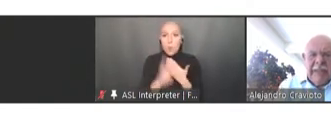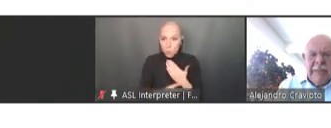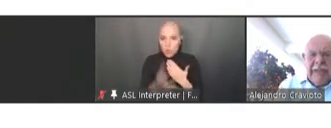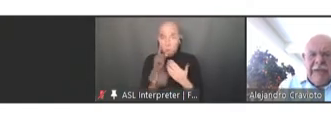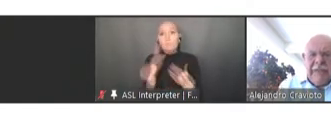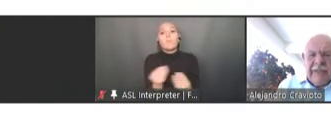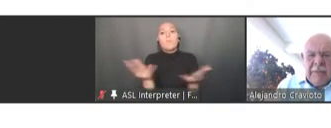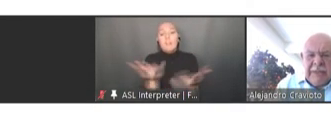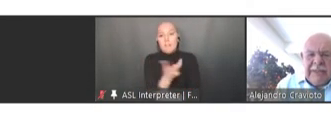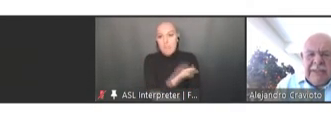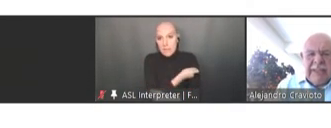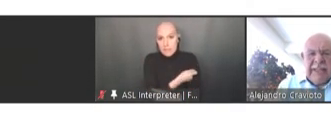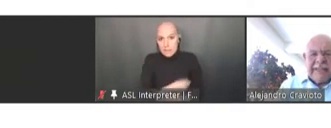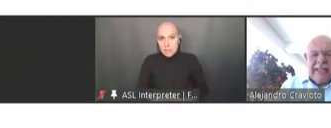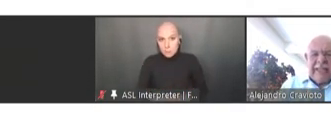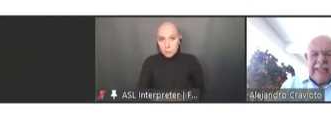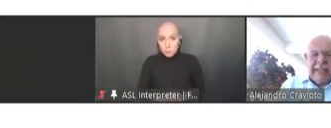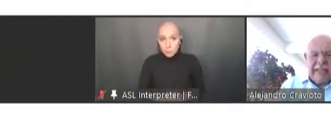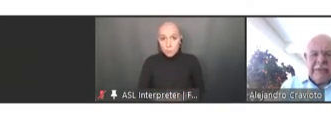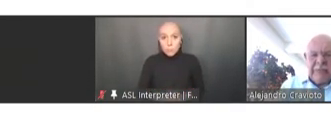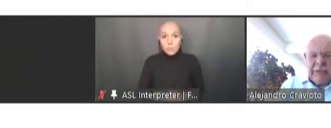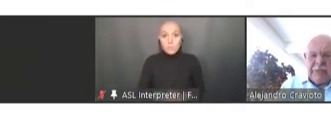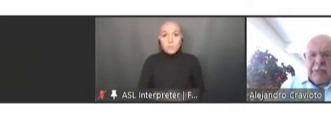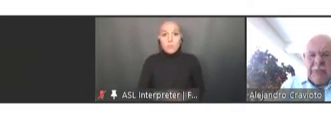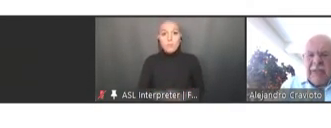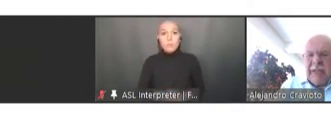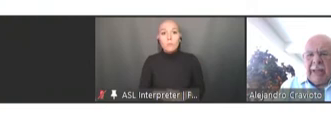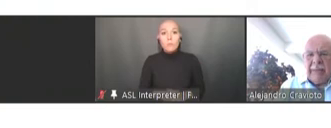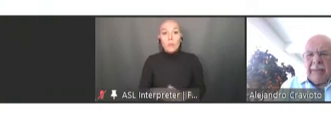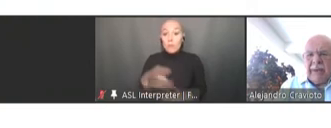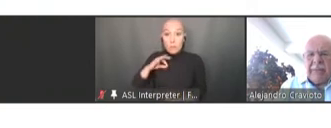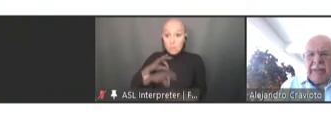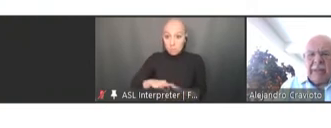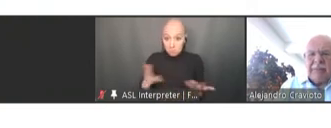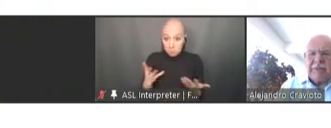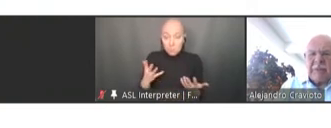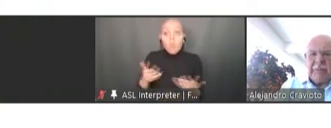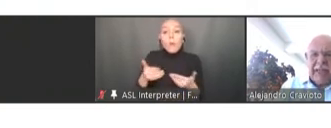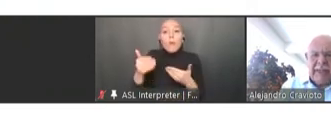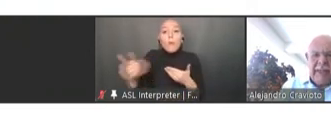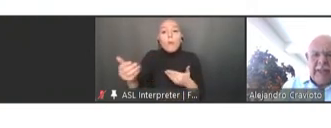The benefit that we see is that in the next months we will have a ramping up of supply